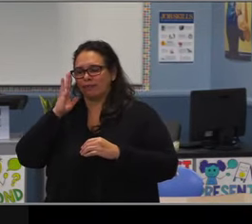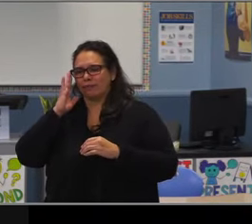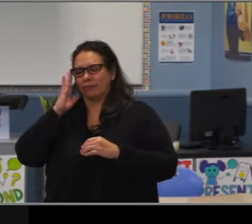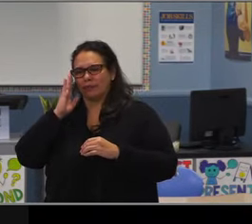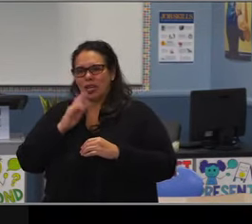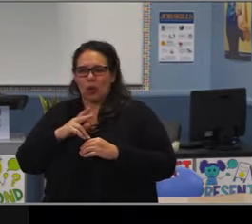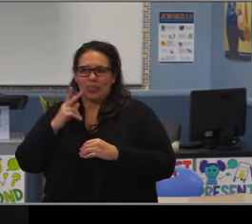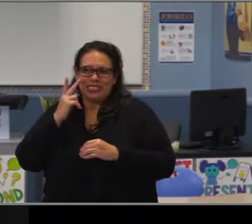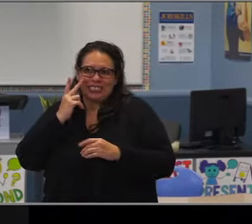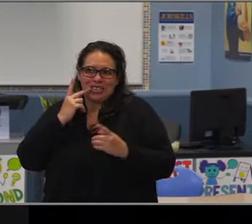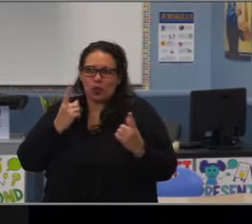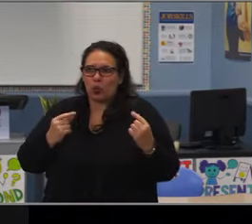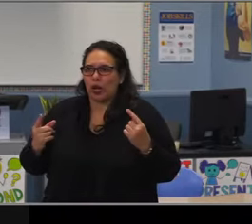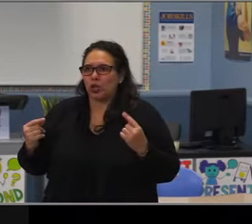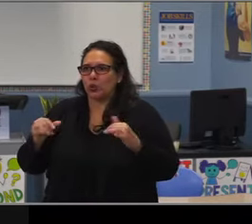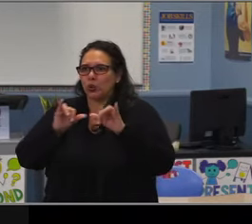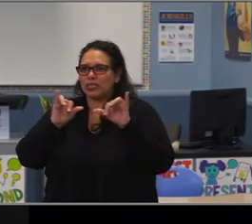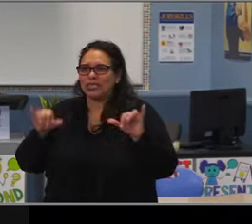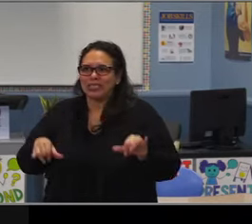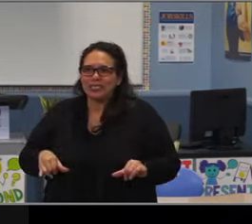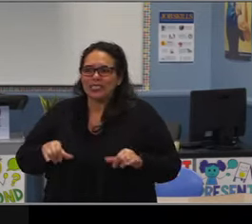Do we have any further questions or comments?